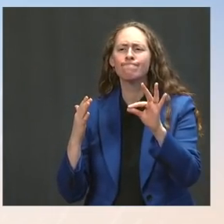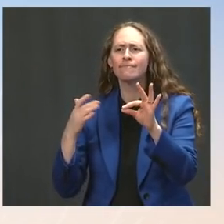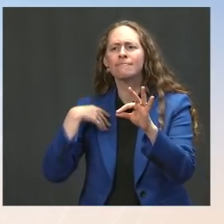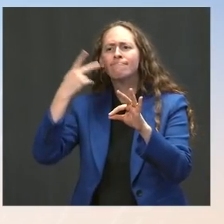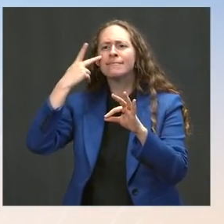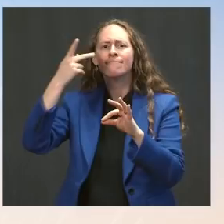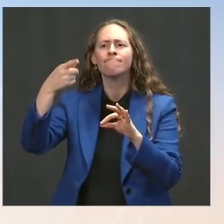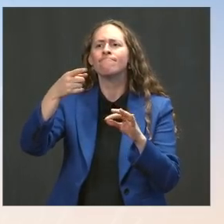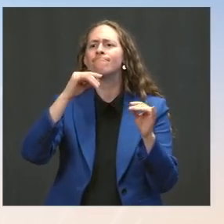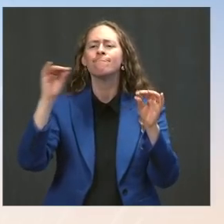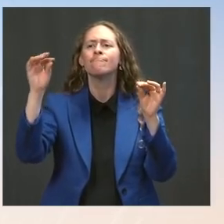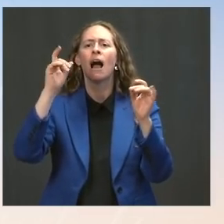Thanks, everyone. See you tomorrow.